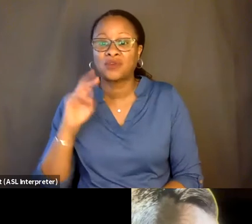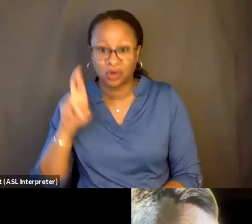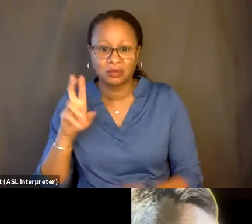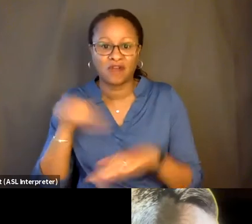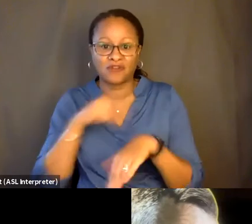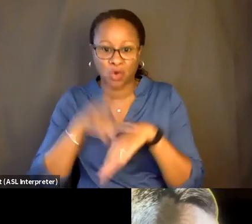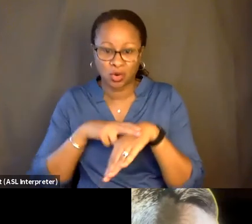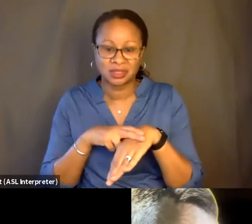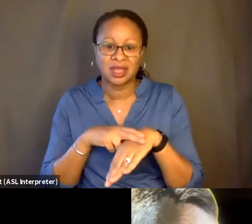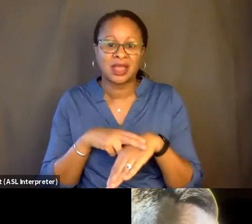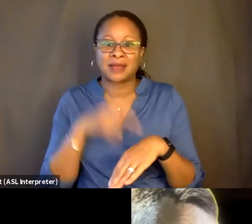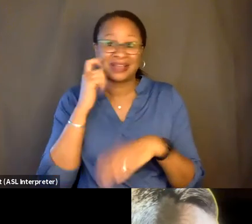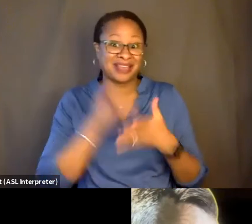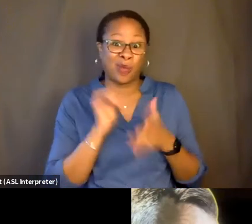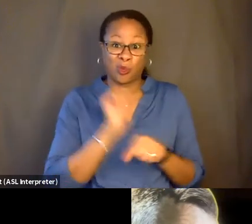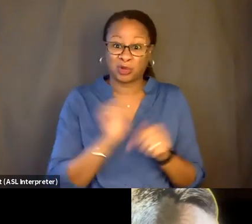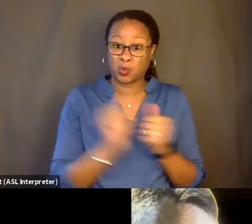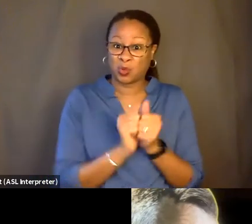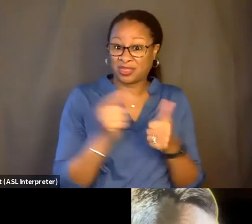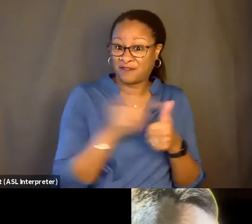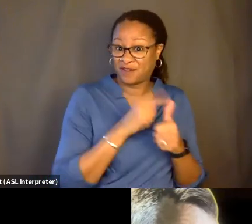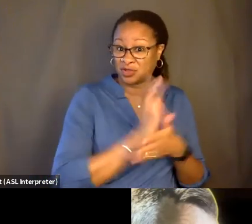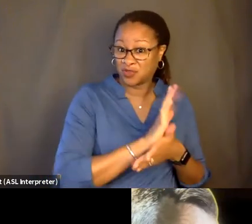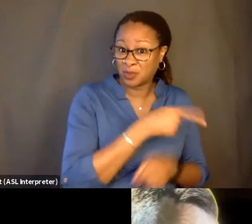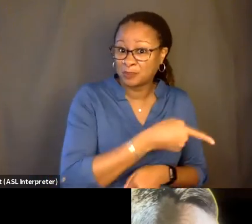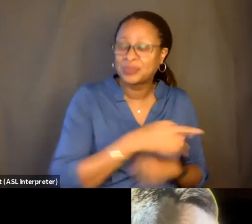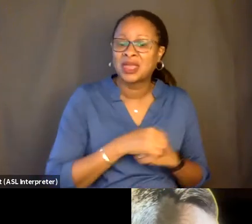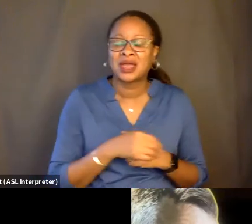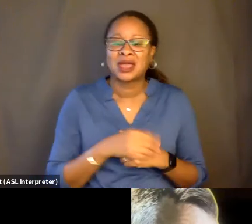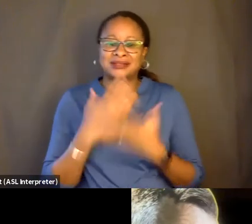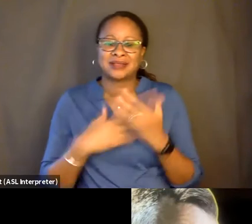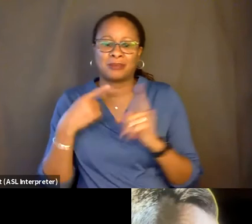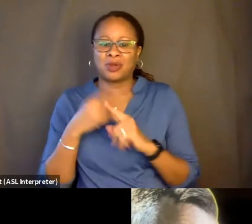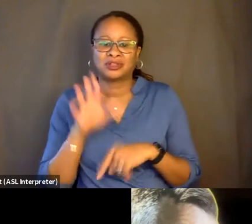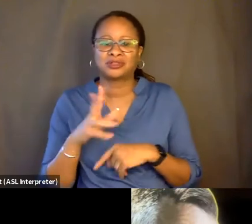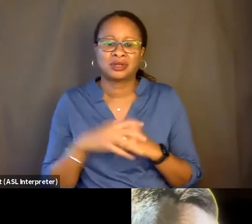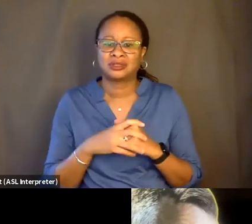had worked in "Cameraperson." But then, at a certain point, someone said, like, you throw your dad under the bus all the time